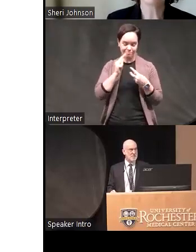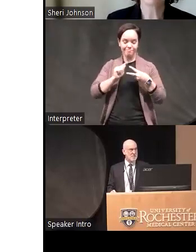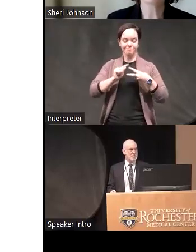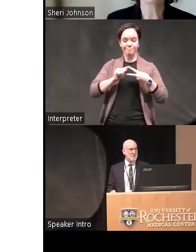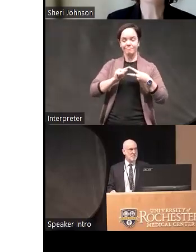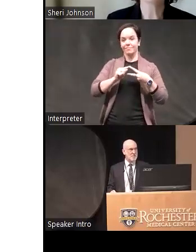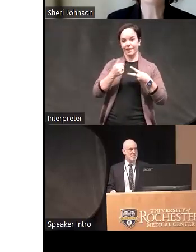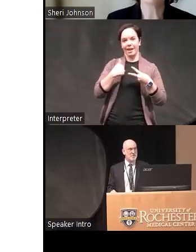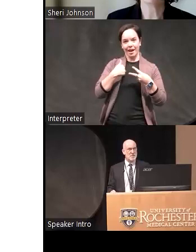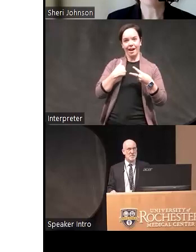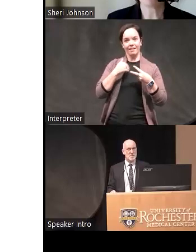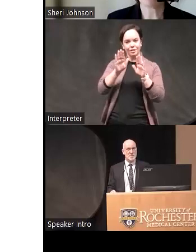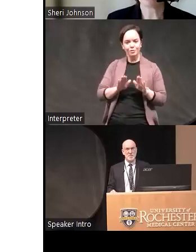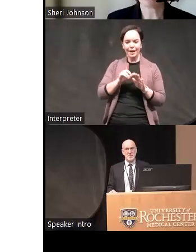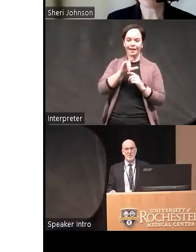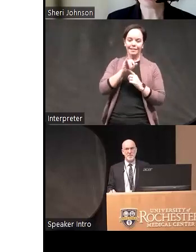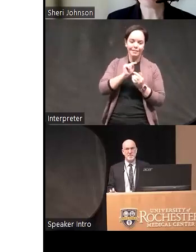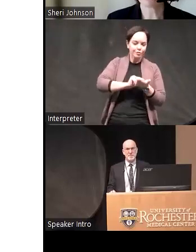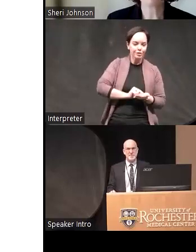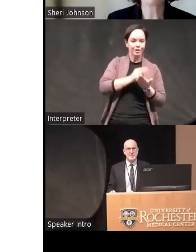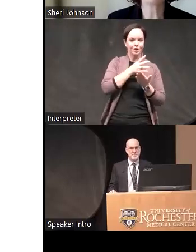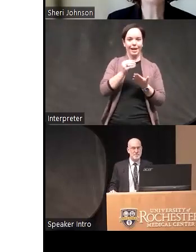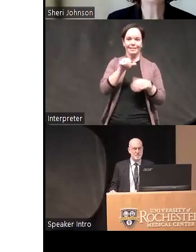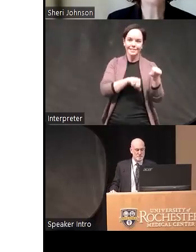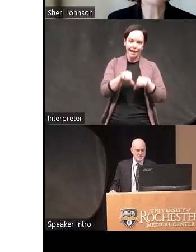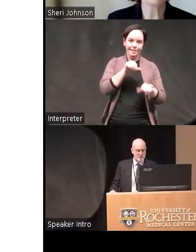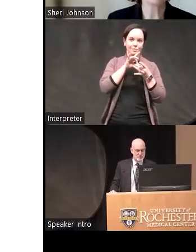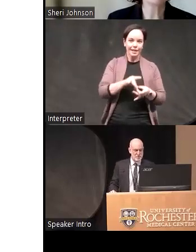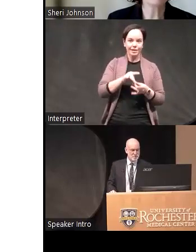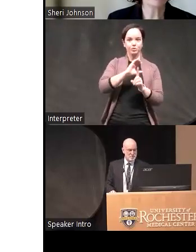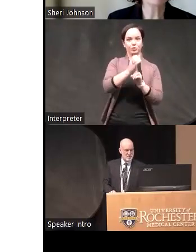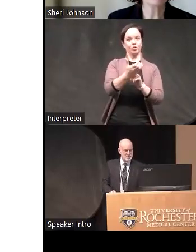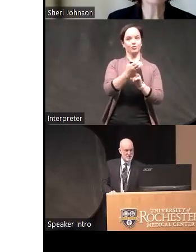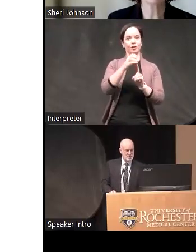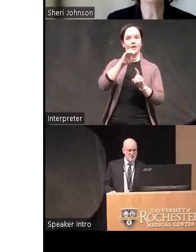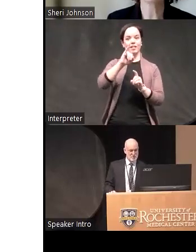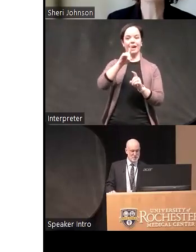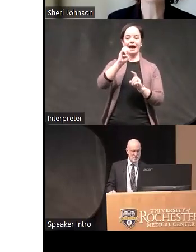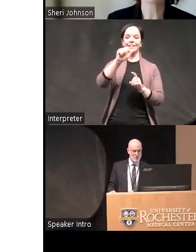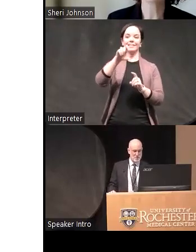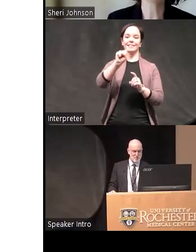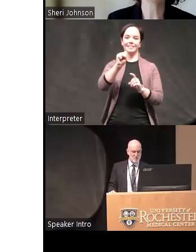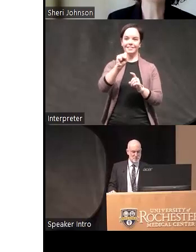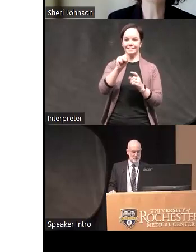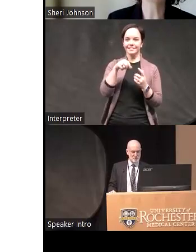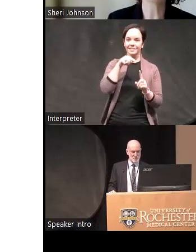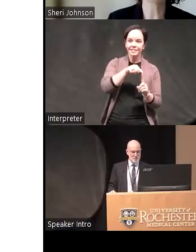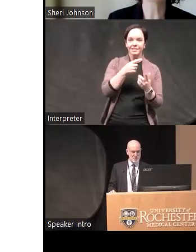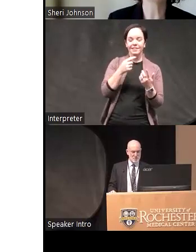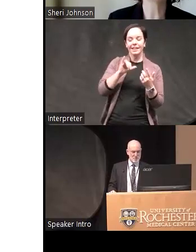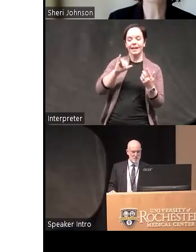and affect of science on cultural ideals of affect so Genie Psy in particular has